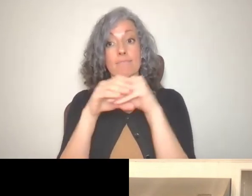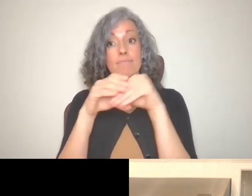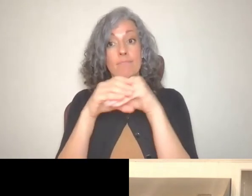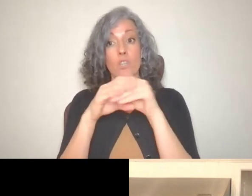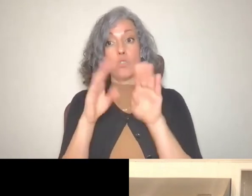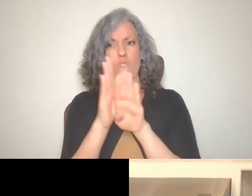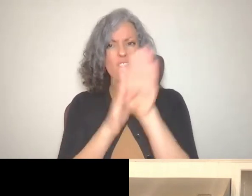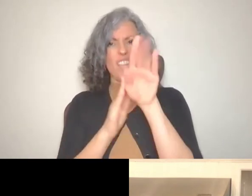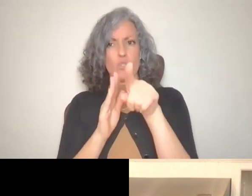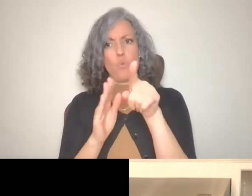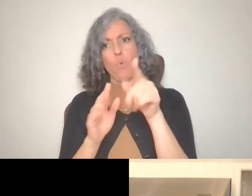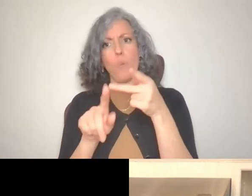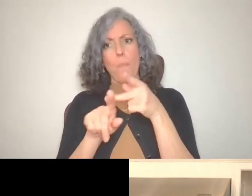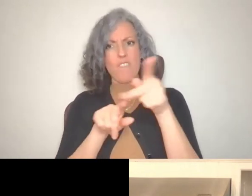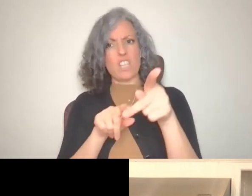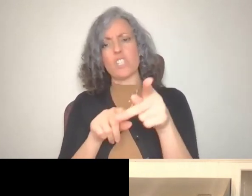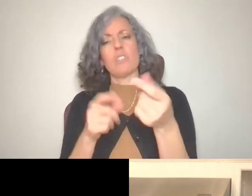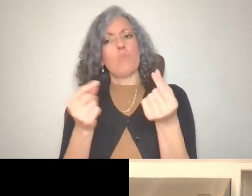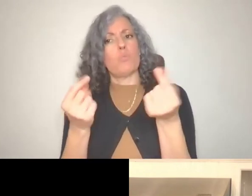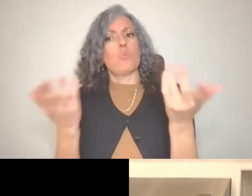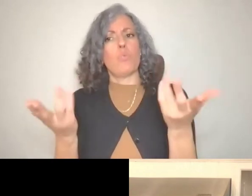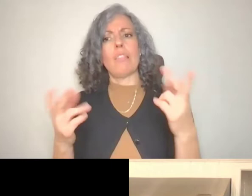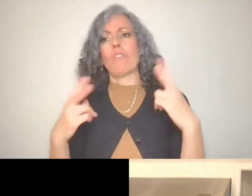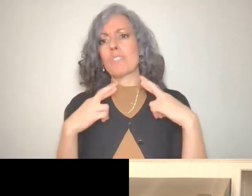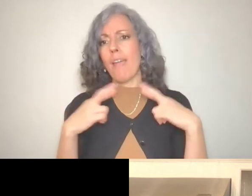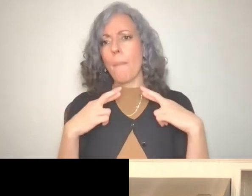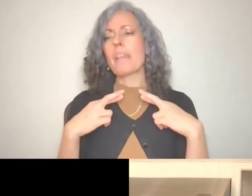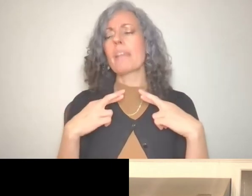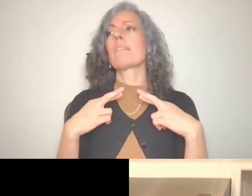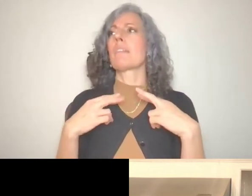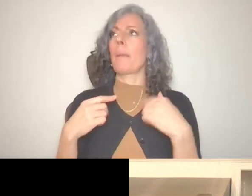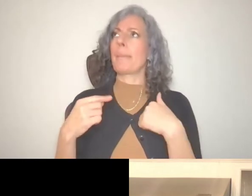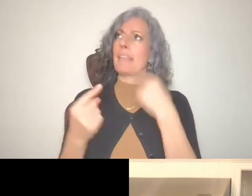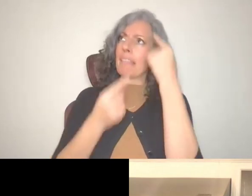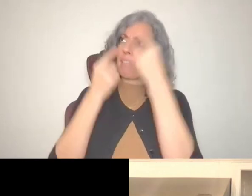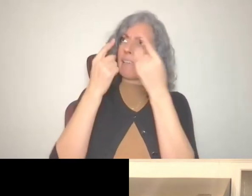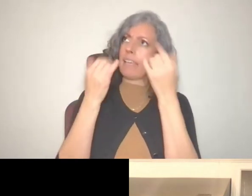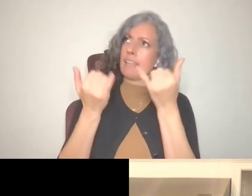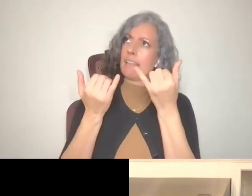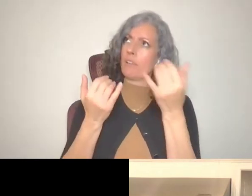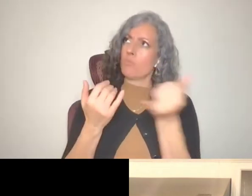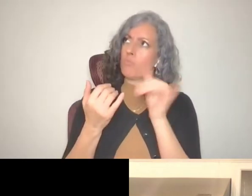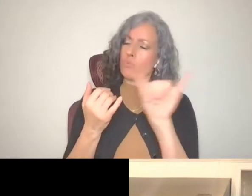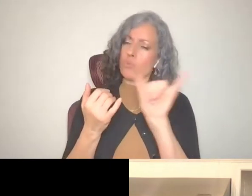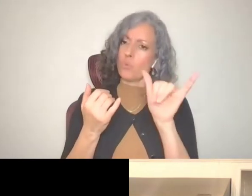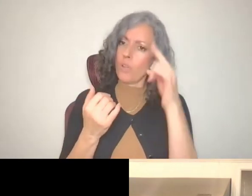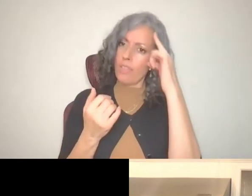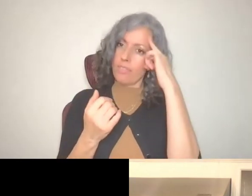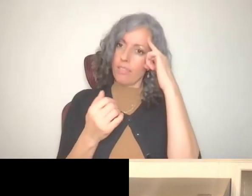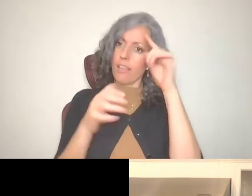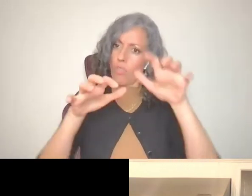long-term needs such as Retirement? And it's something I'm thinking about here to Taylor and I think the audience can benefit